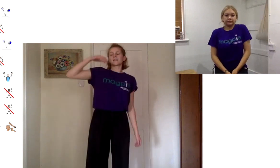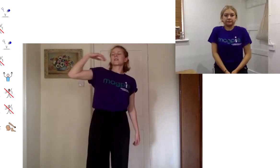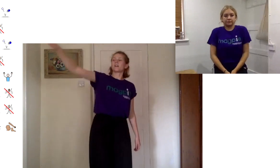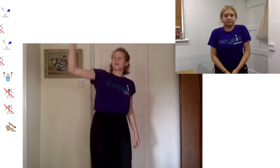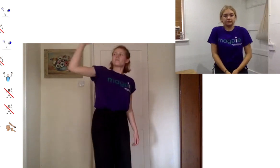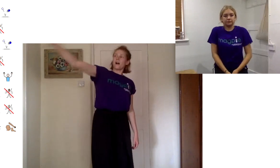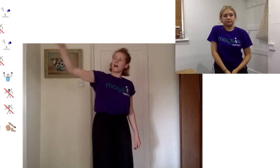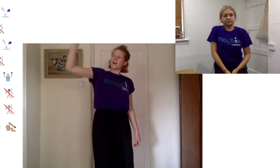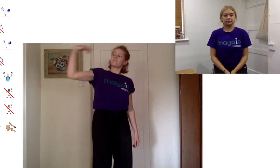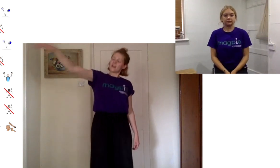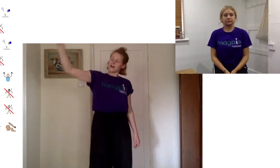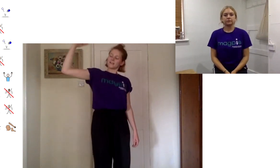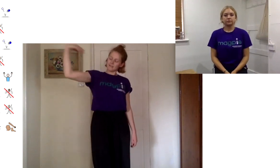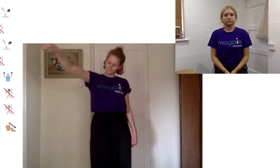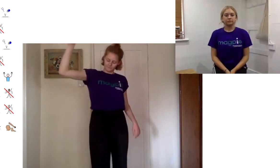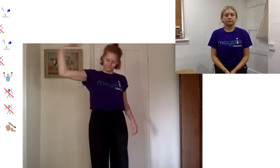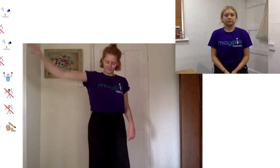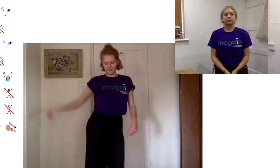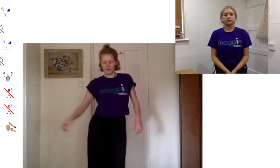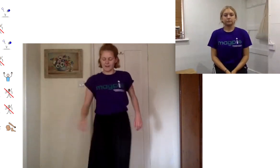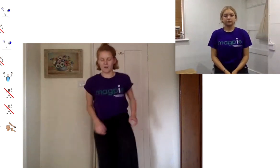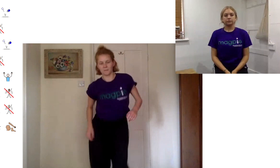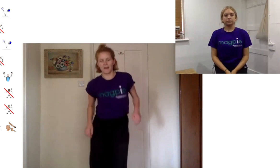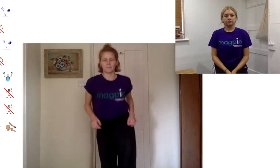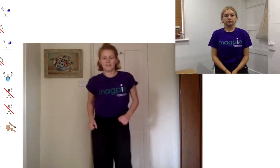so i'll go with my arm first then i go with my hips